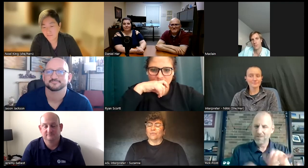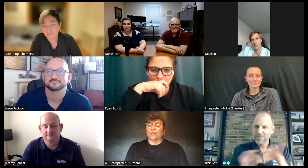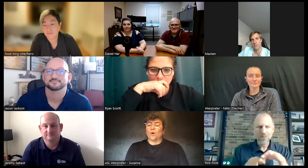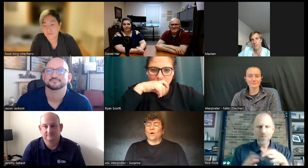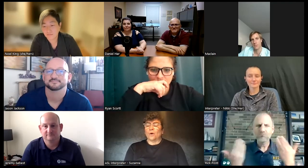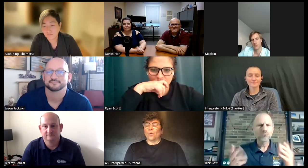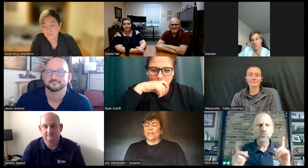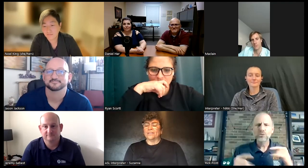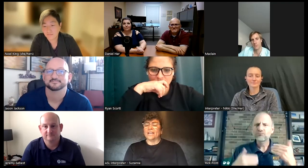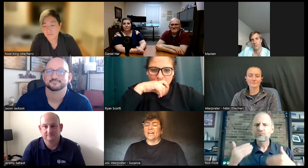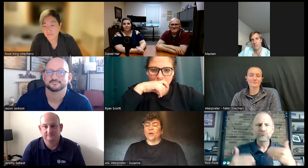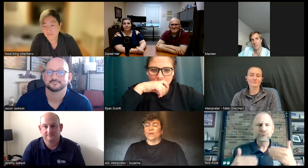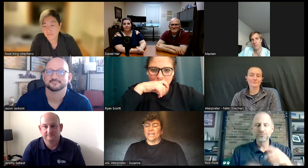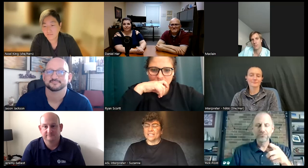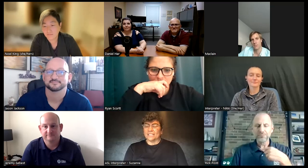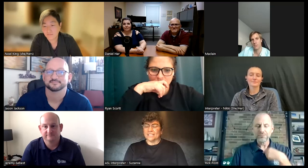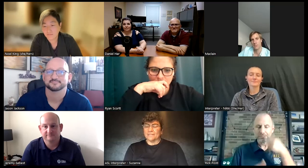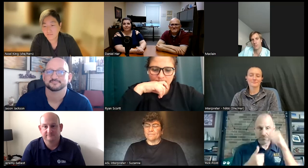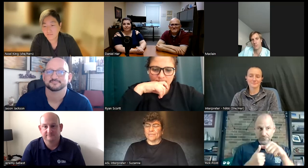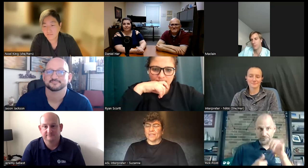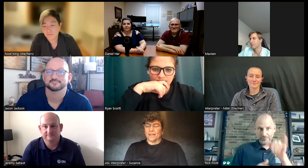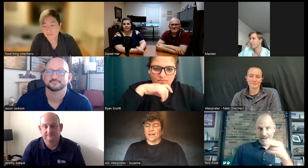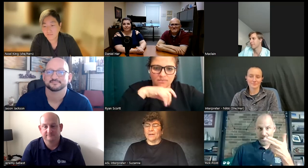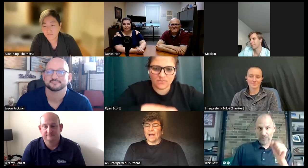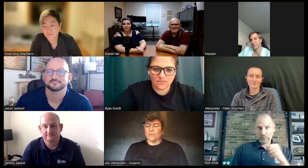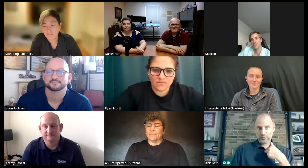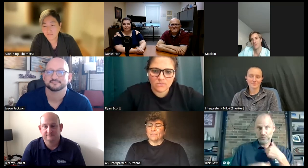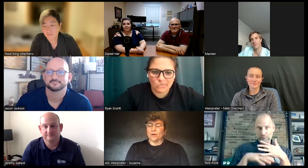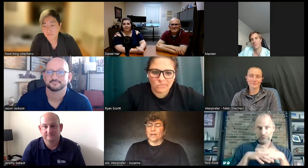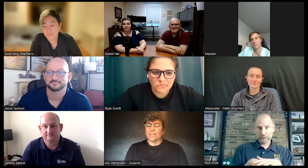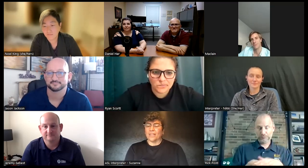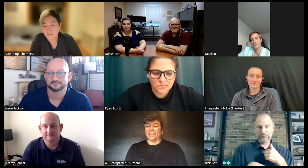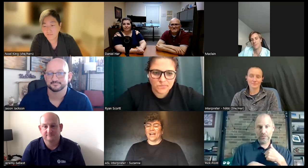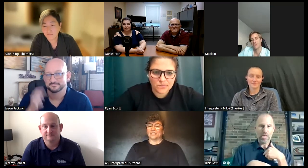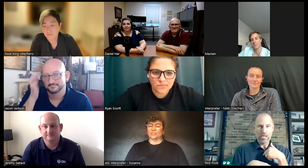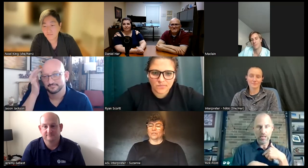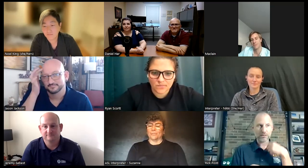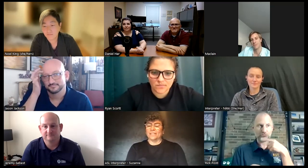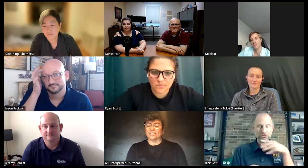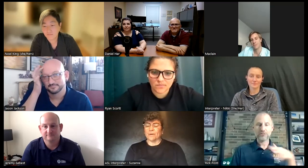know what the unknown is I remember in high school the mainstream